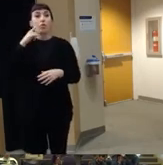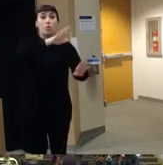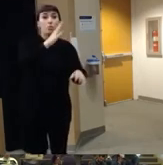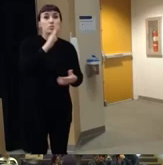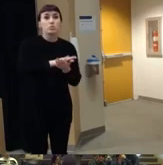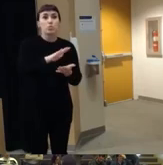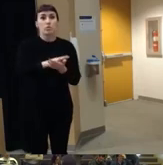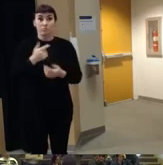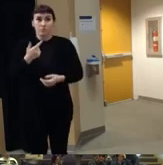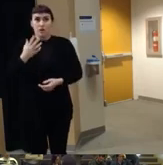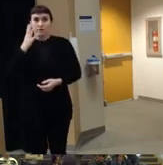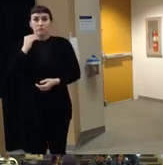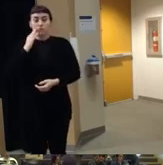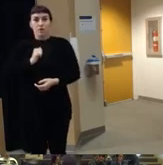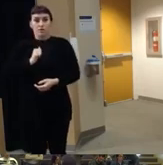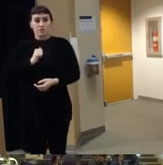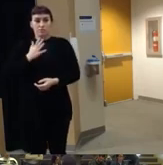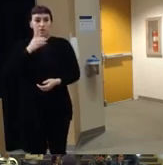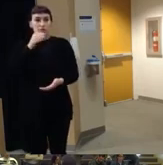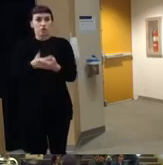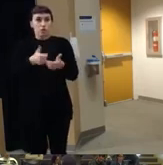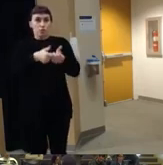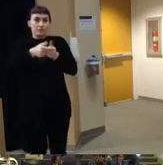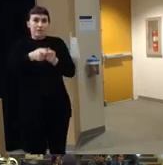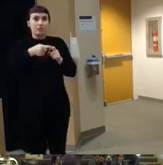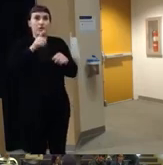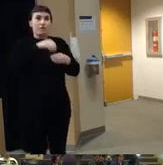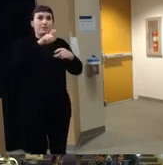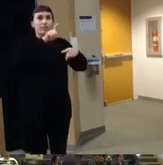the experience of my daughter texting me from the closet in the chemistry room because someone has